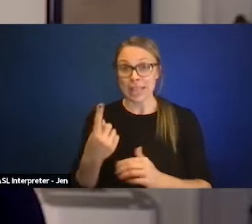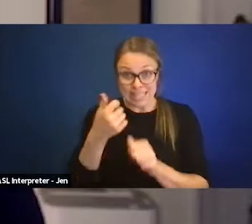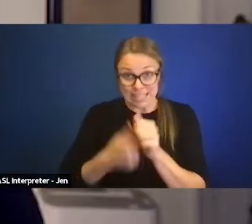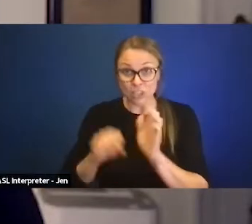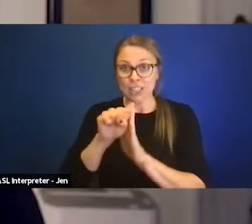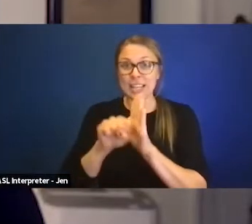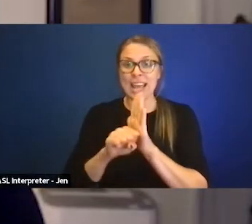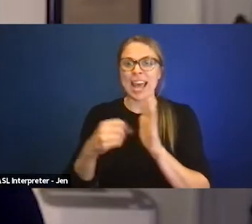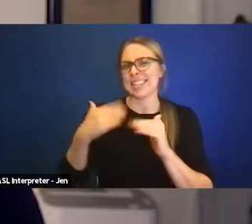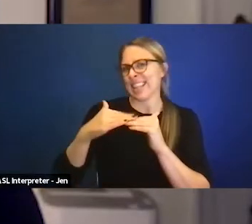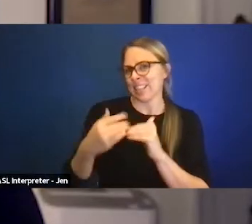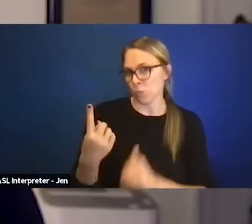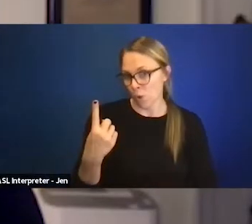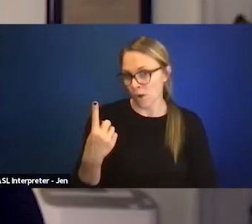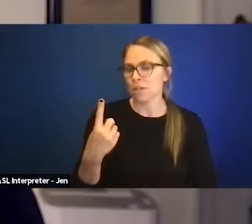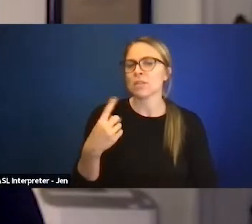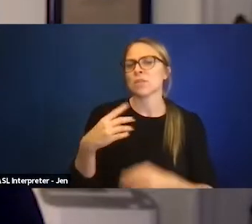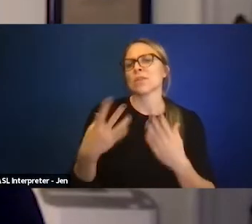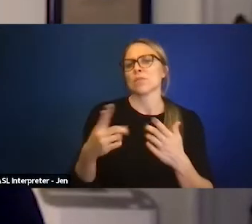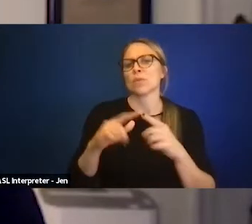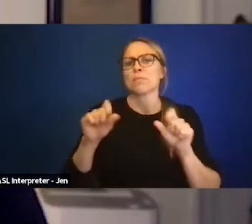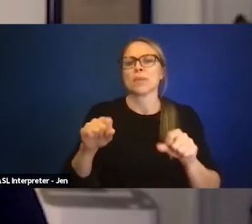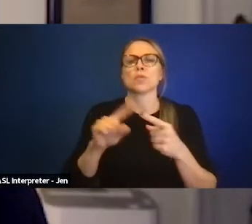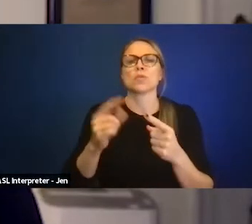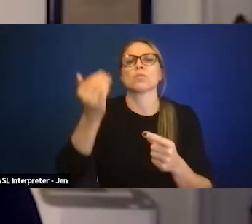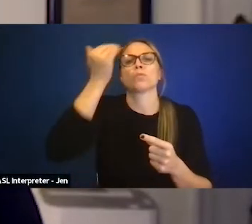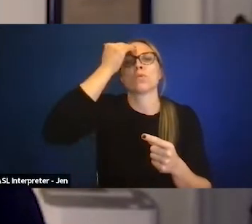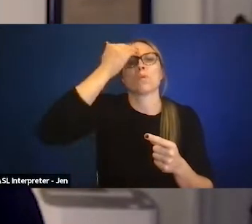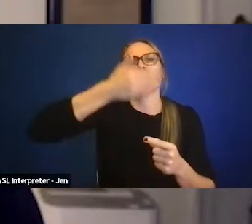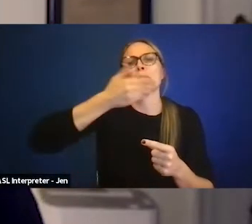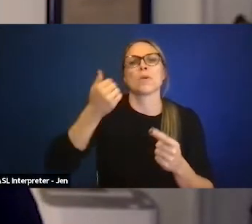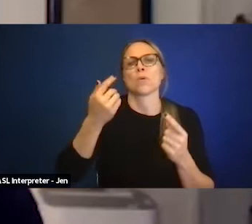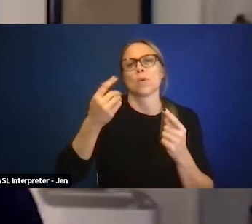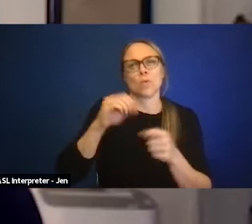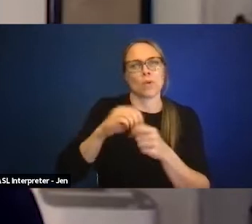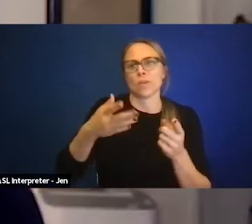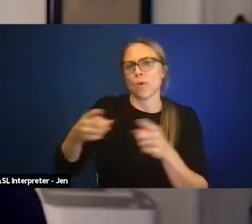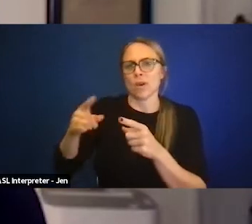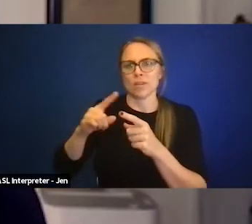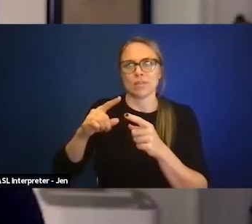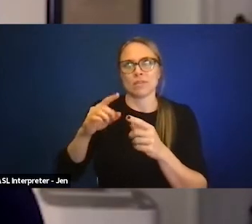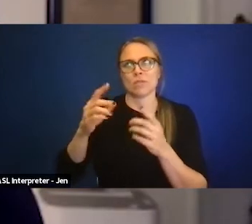So it would enable you to get a better understanding of what's going on for parents.